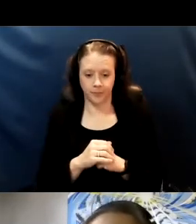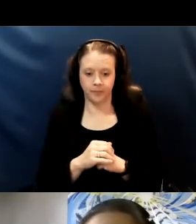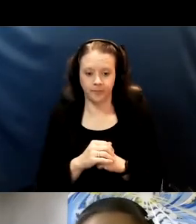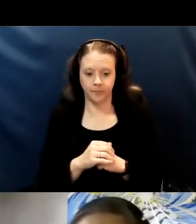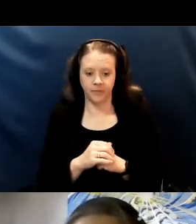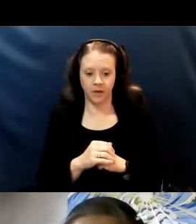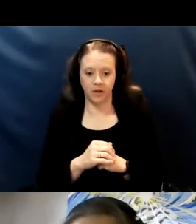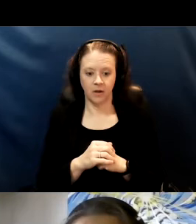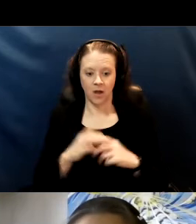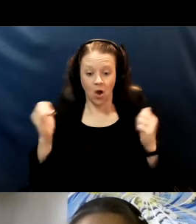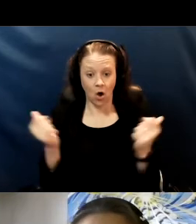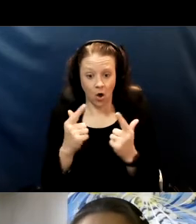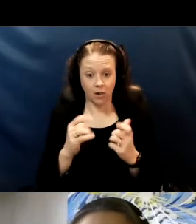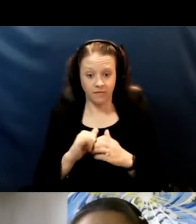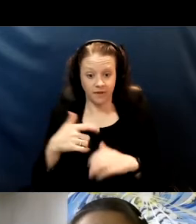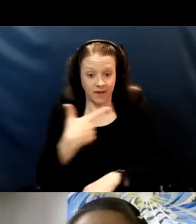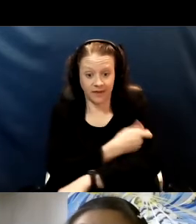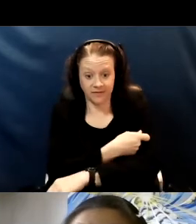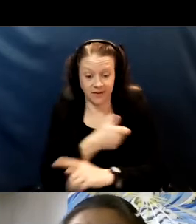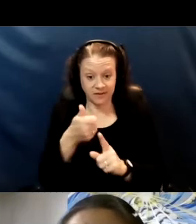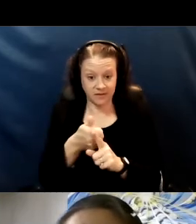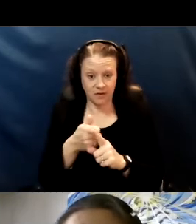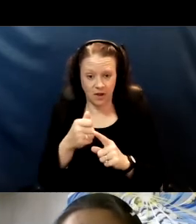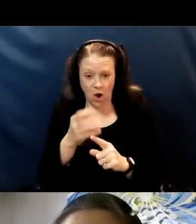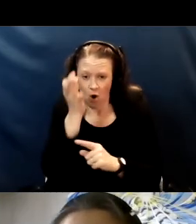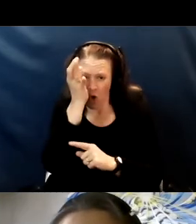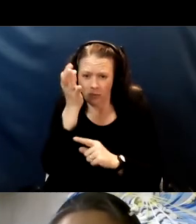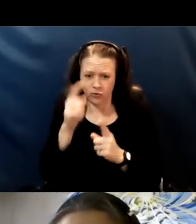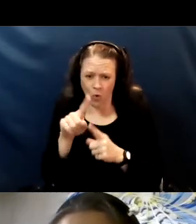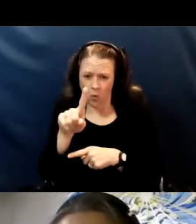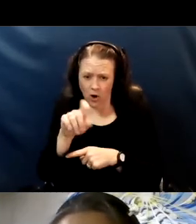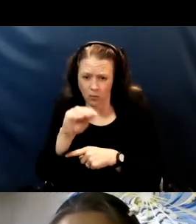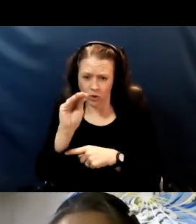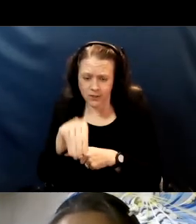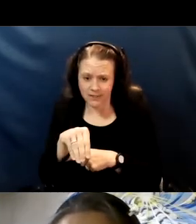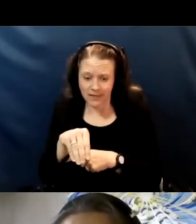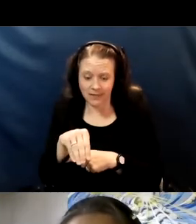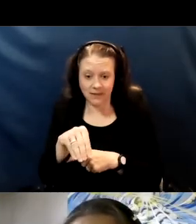All of the vaccine are nearly a hundred percent effective at preventing death